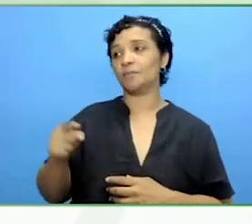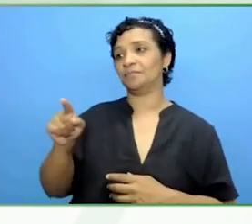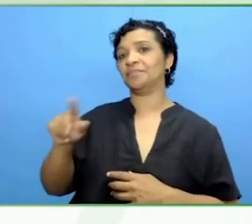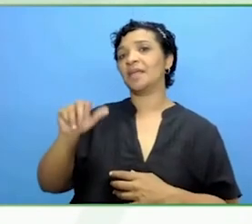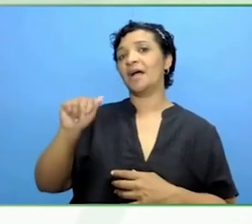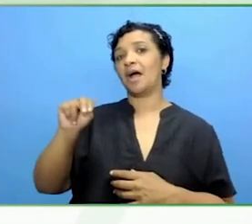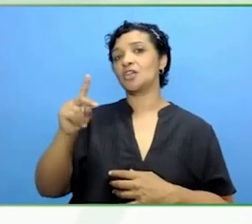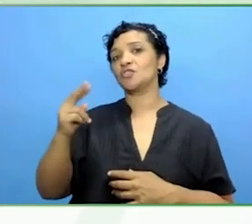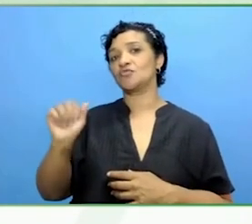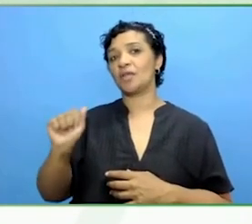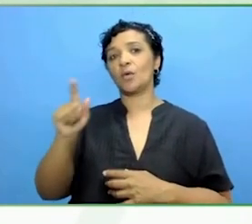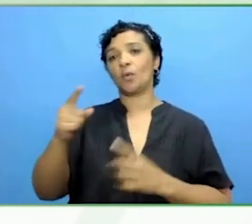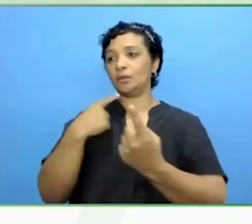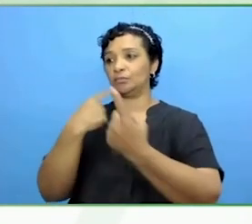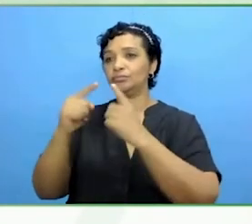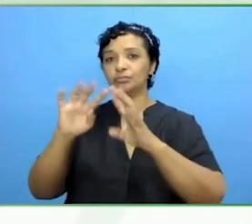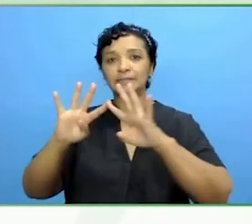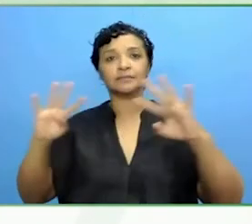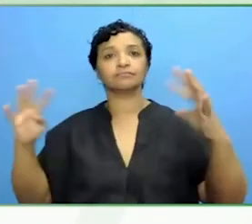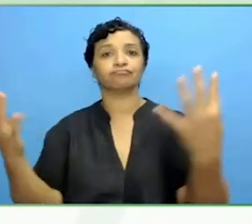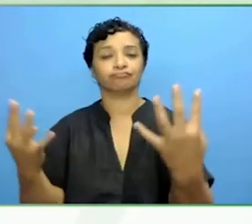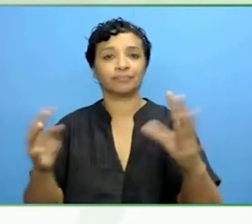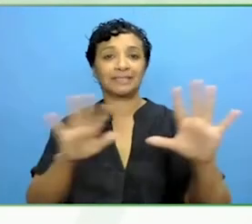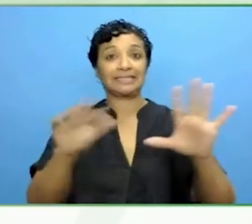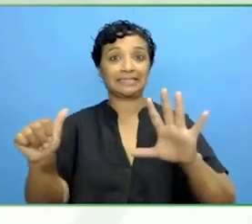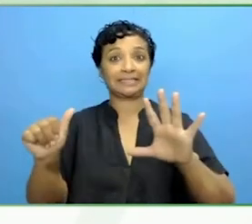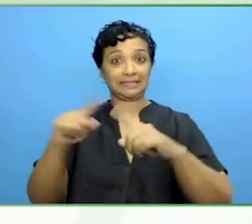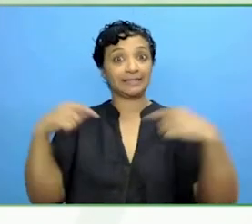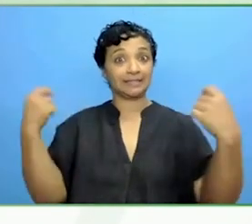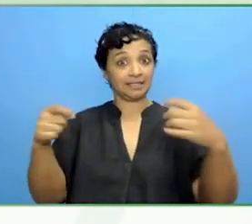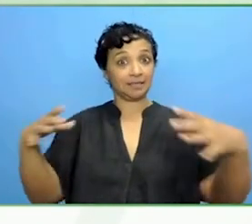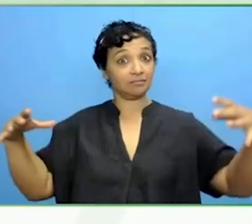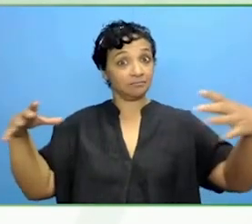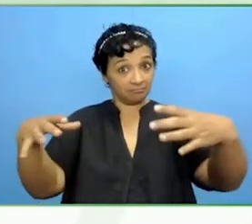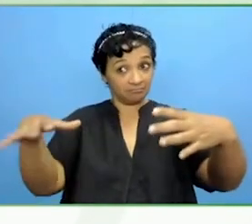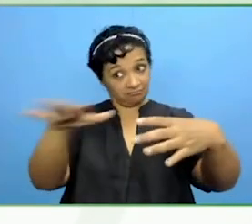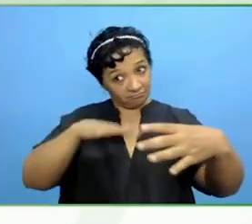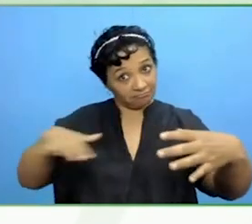people who are indirectly or directly responsible for 34,000 people.